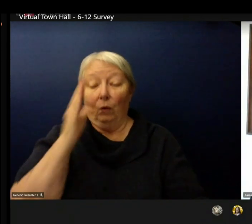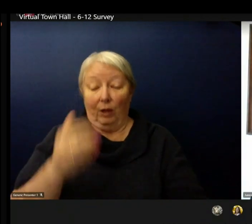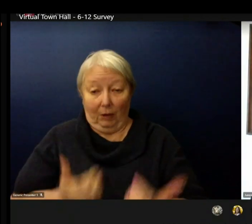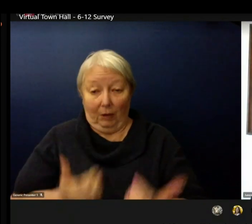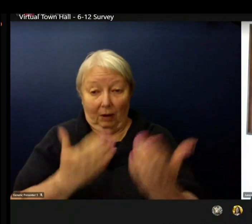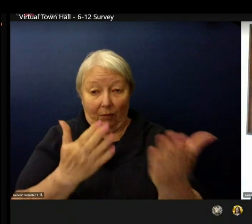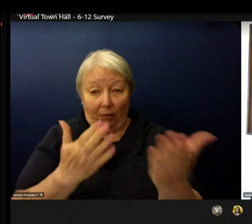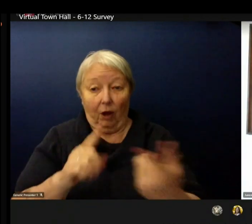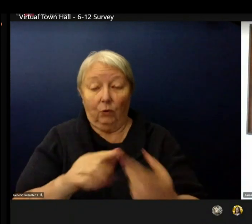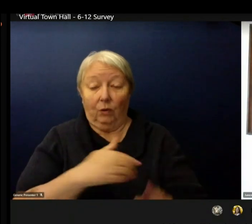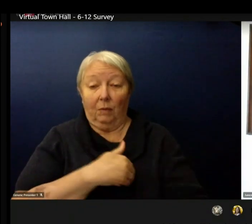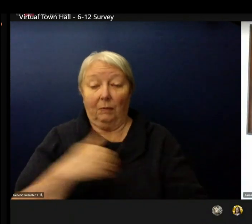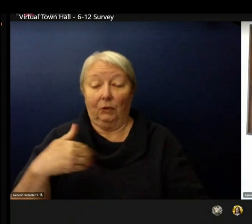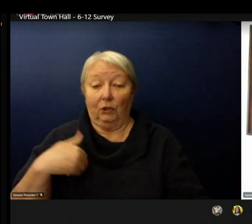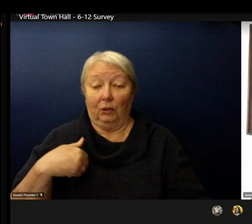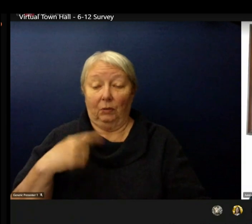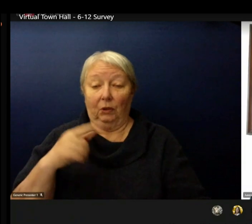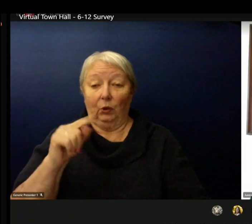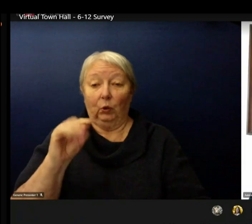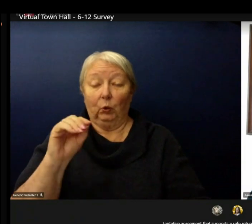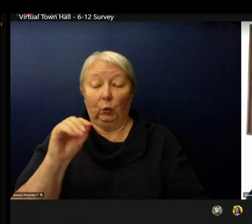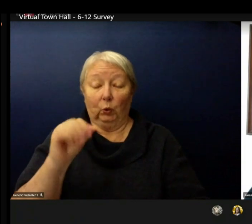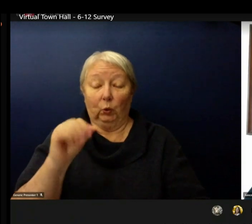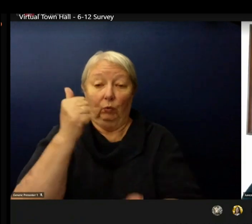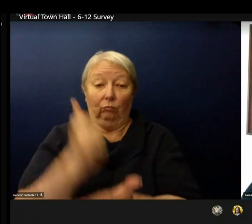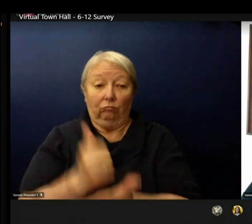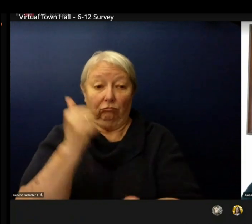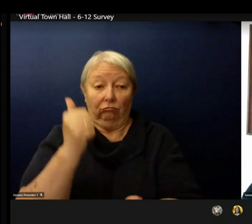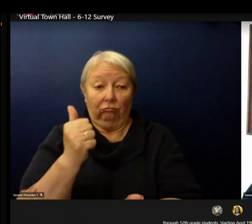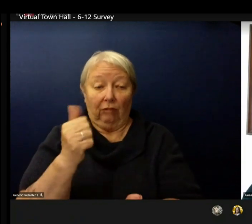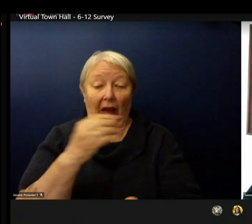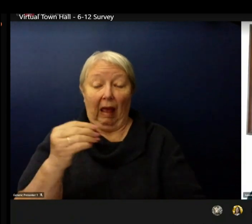and to the SPS Board of Directors for a vote this week.